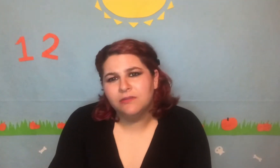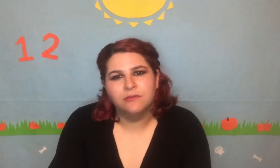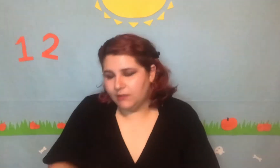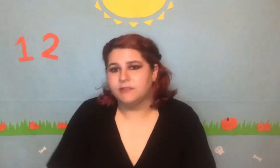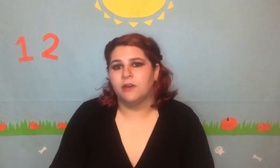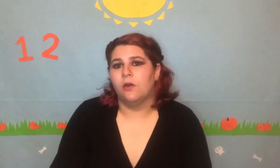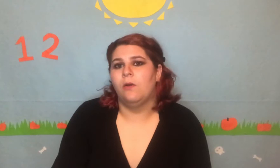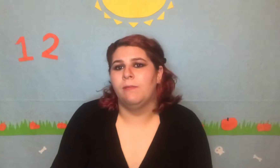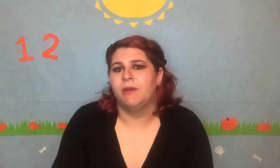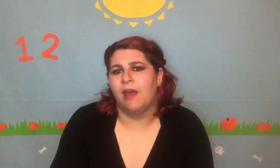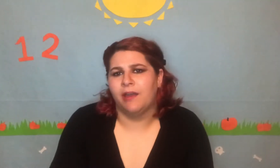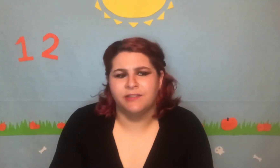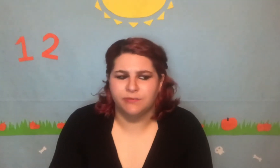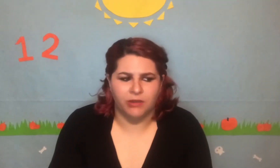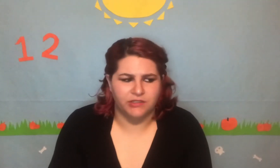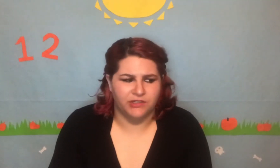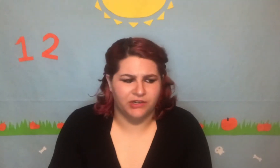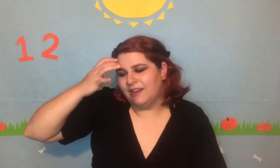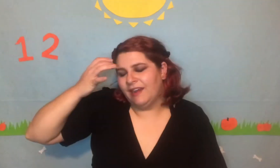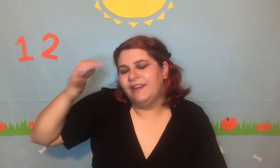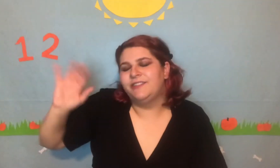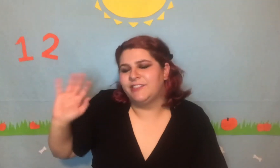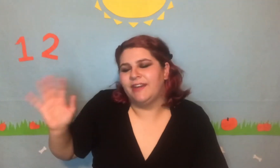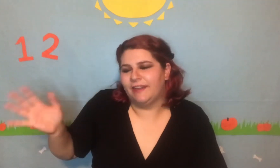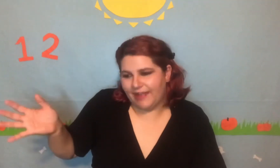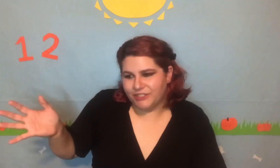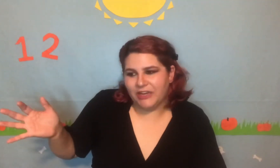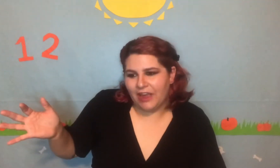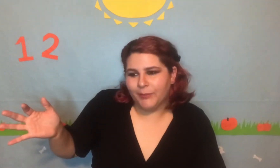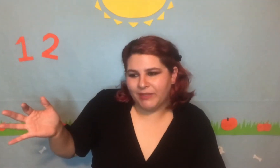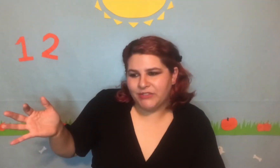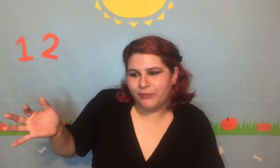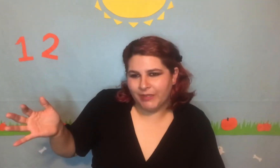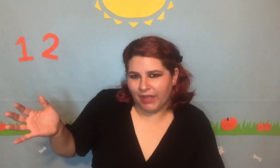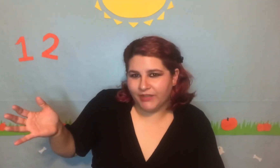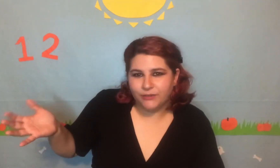He's like, "Oh I'm an ice monster." I understand lashing out because you've been lied to your